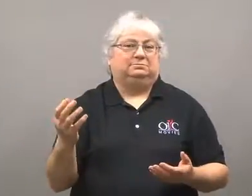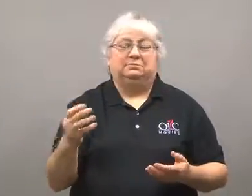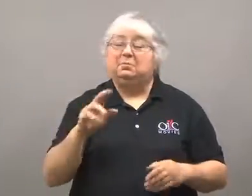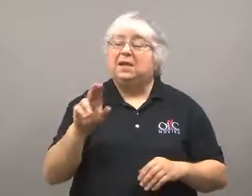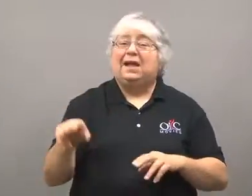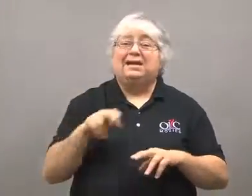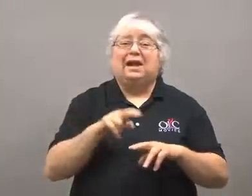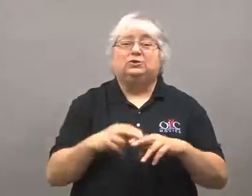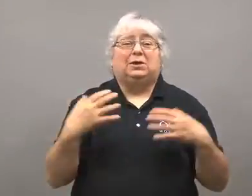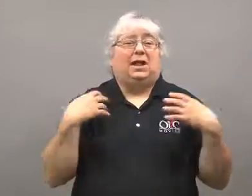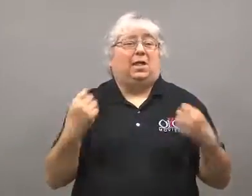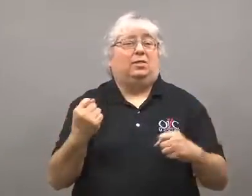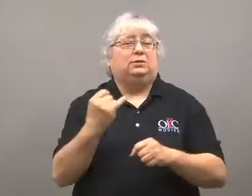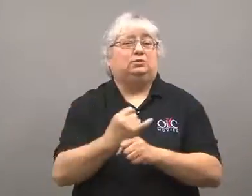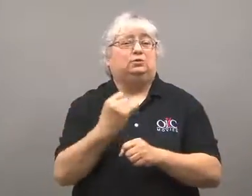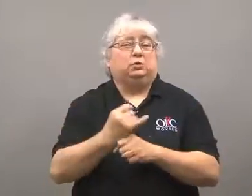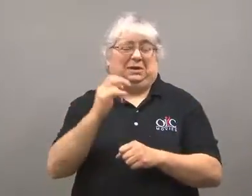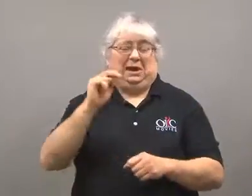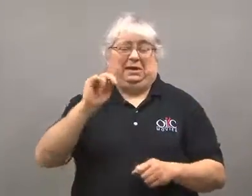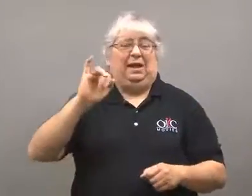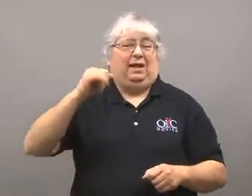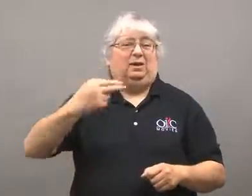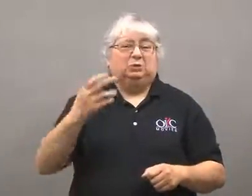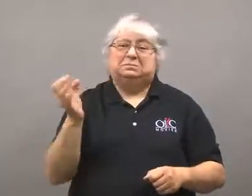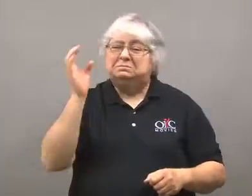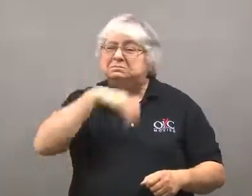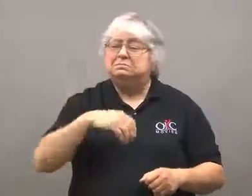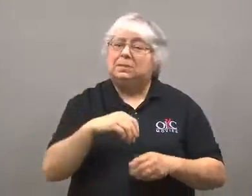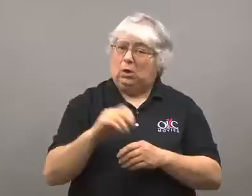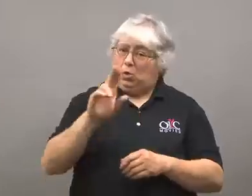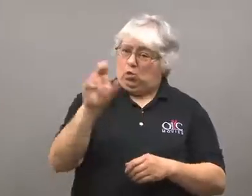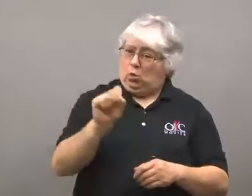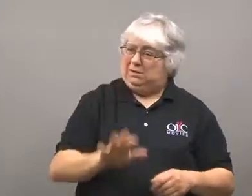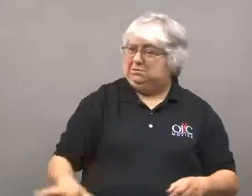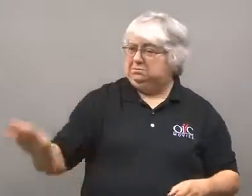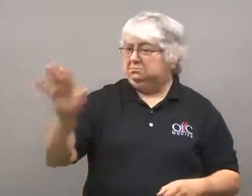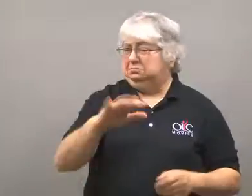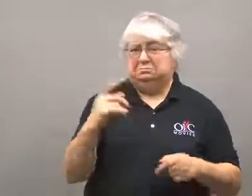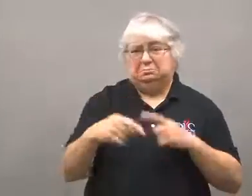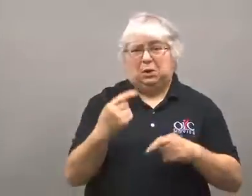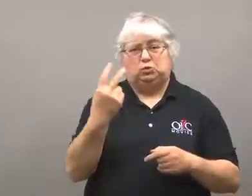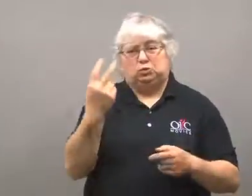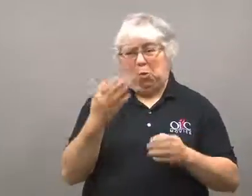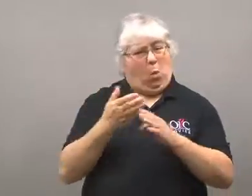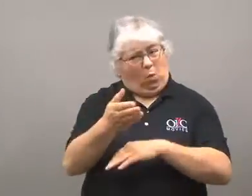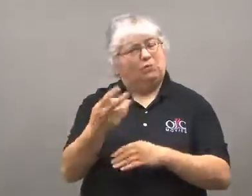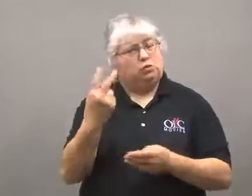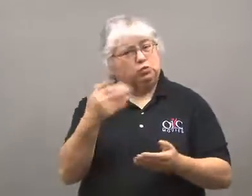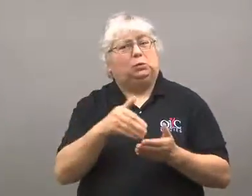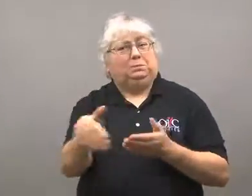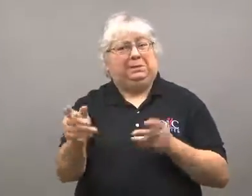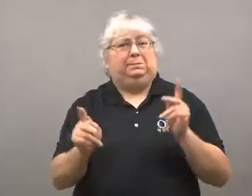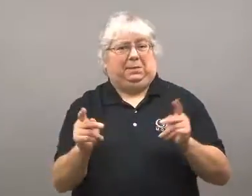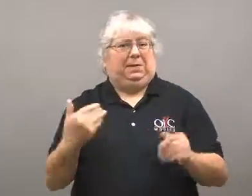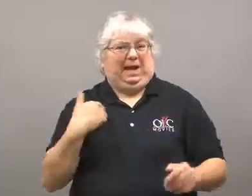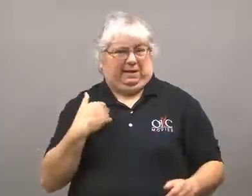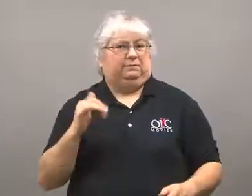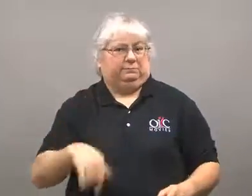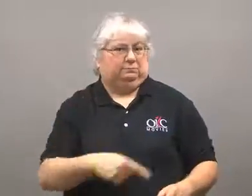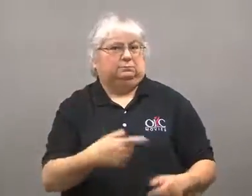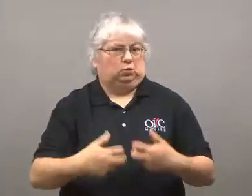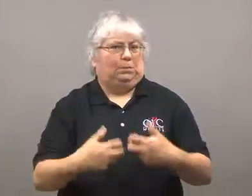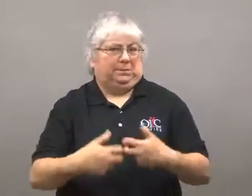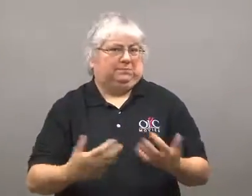The National Institutes of Health (NIH) estimates